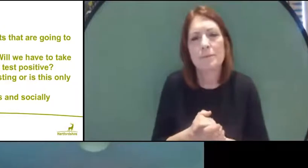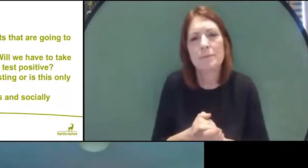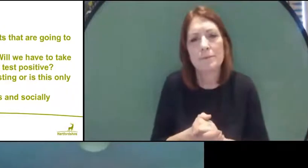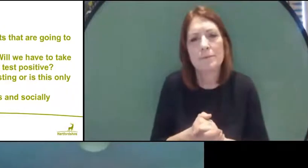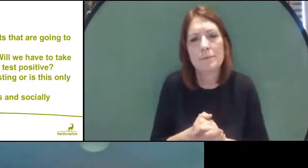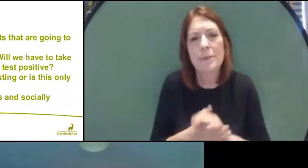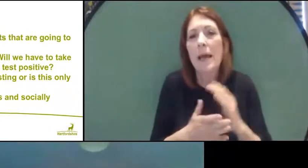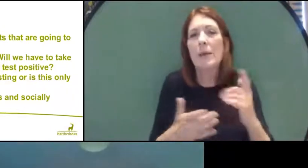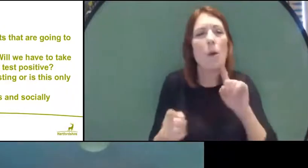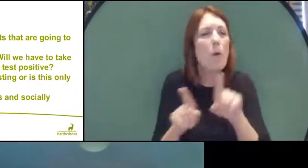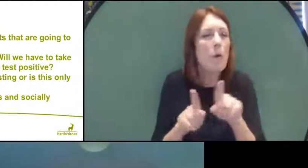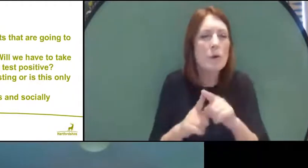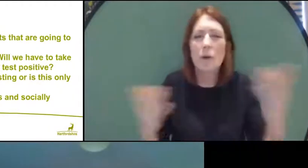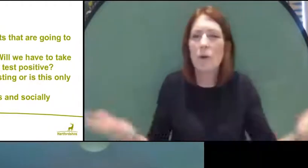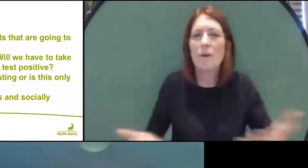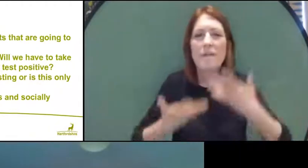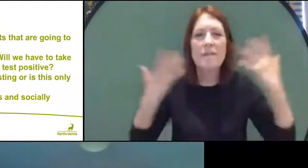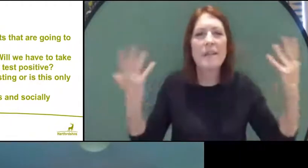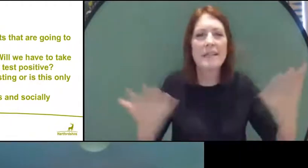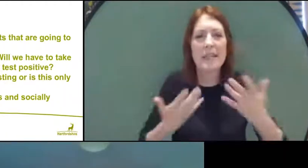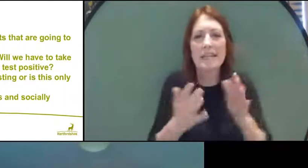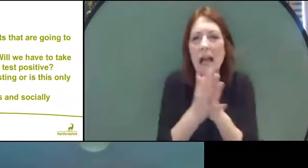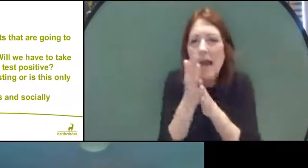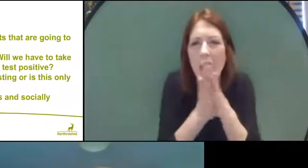Ventilation is so important, hand washing every couple of hours or so,